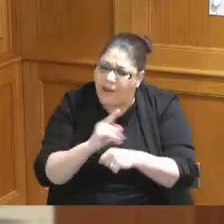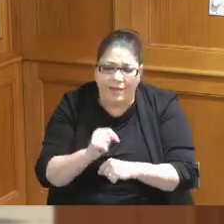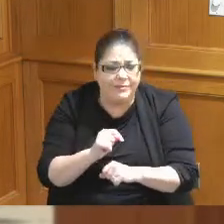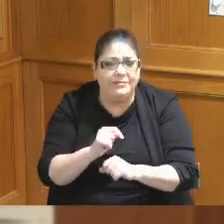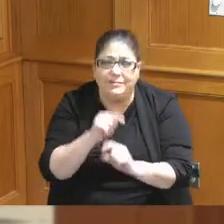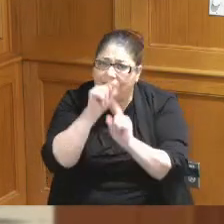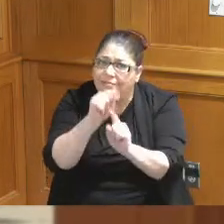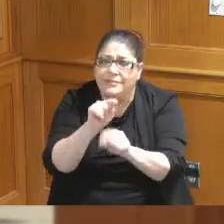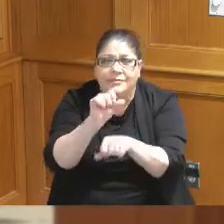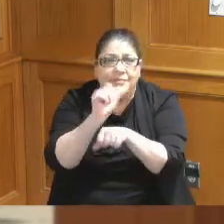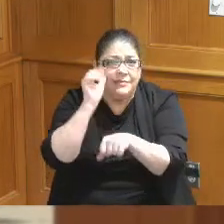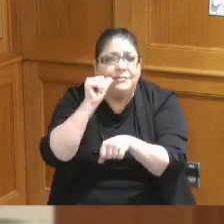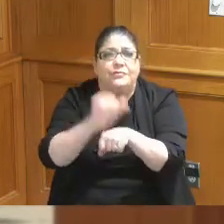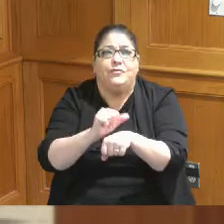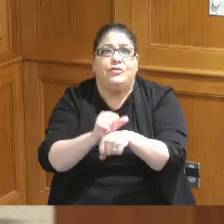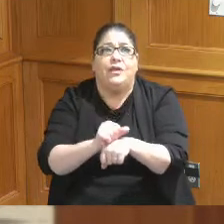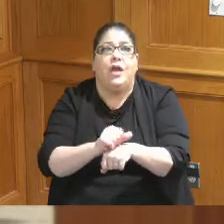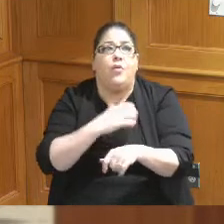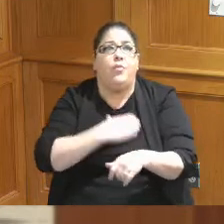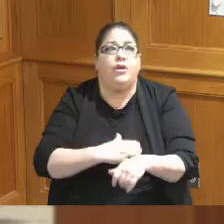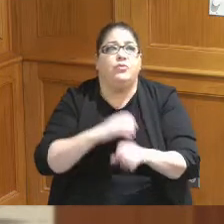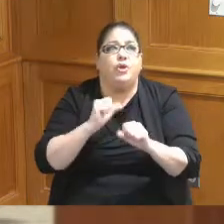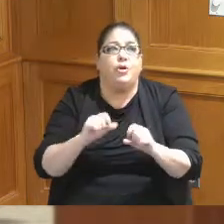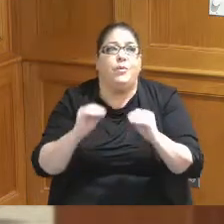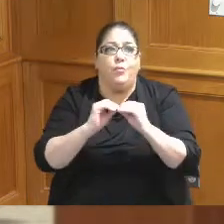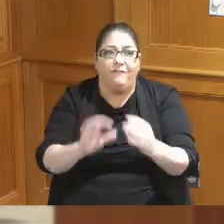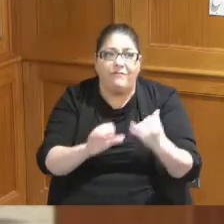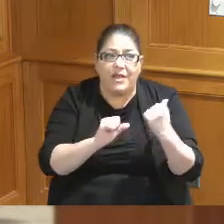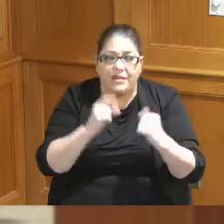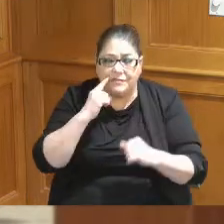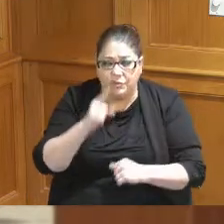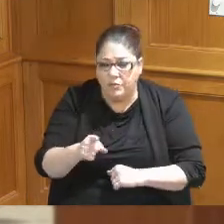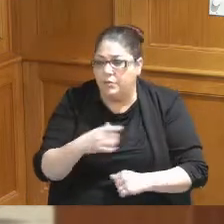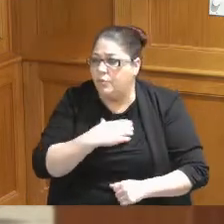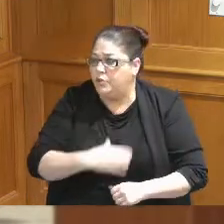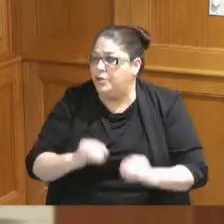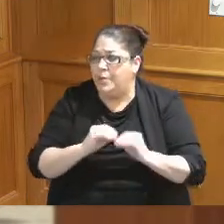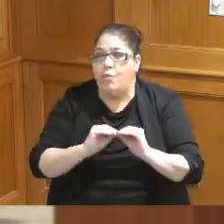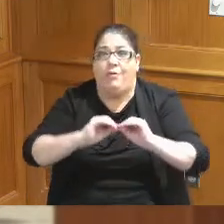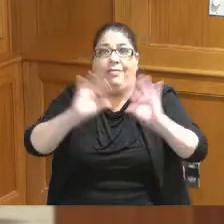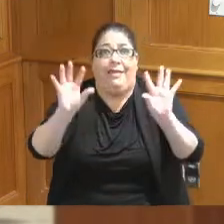you're on this I mean I wish you could we could be faster I wish I could be clear I wish I could give